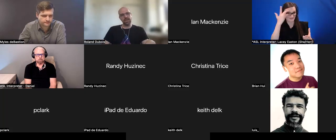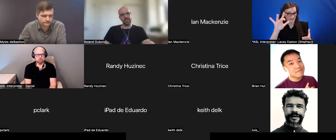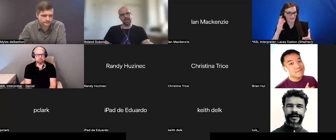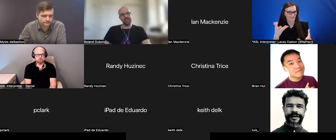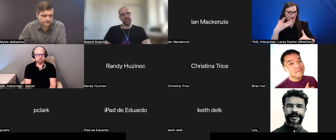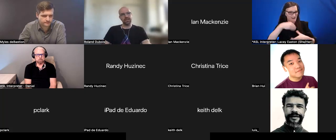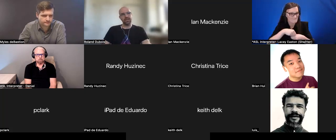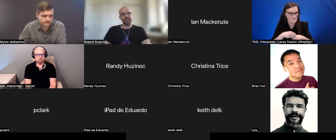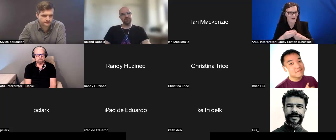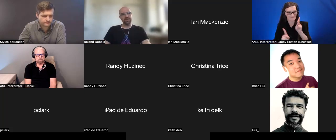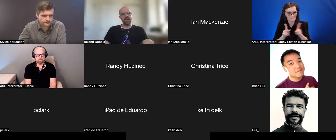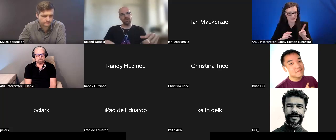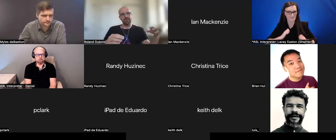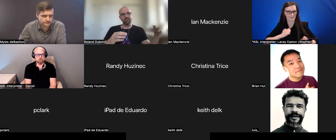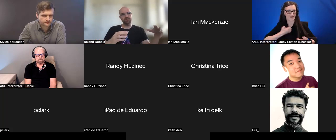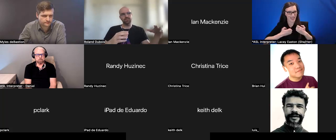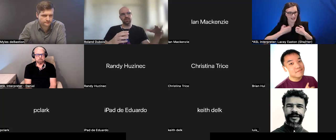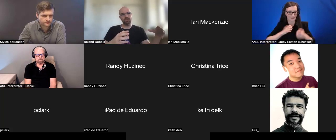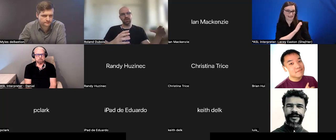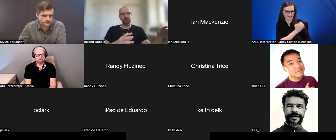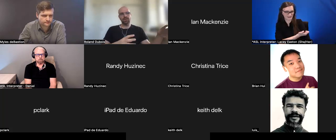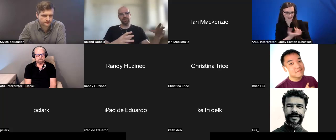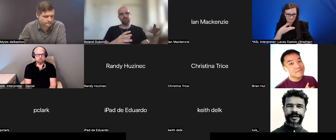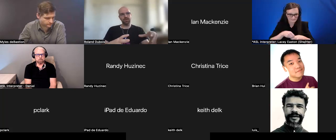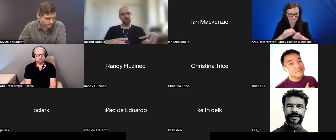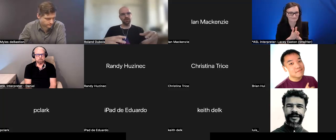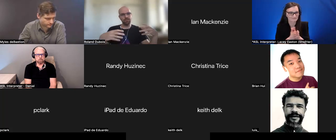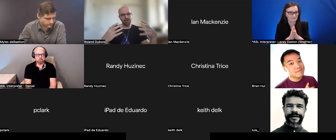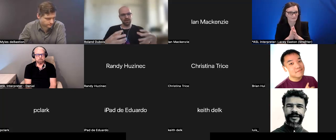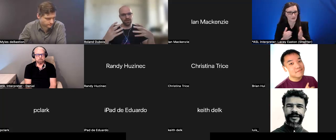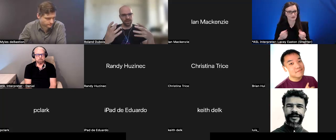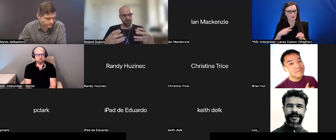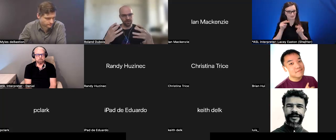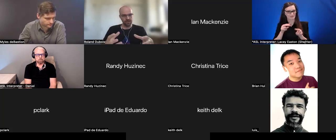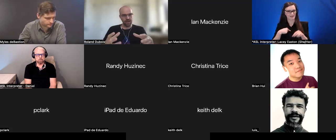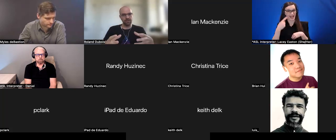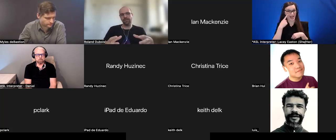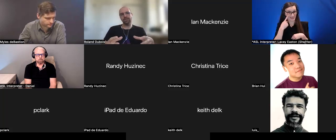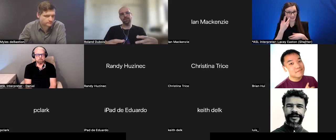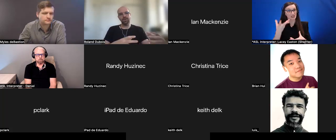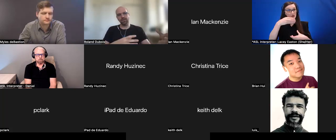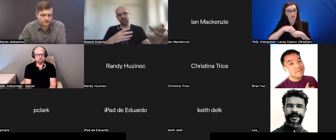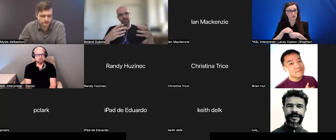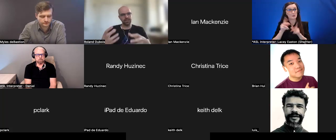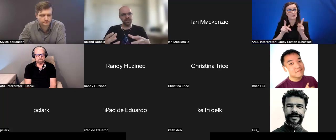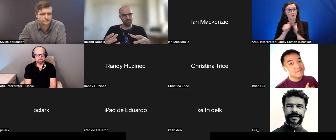And I think that having people with disability be part of that physicality, be part of that team